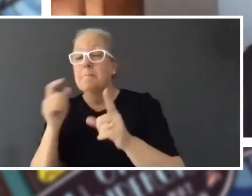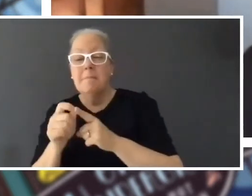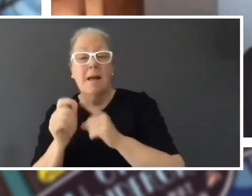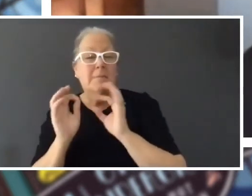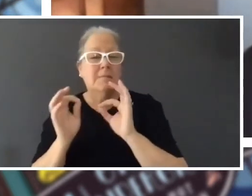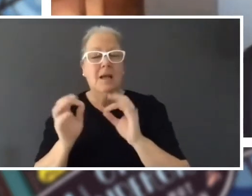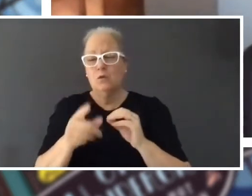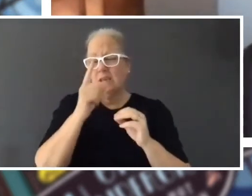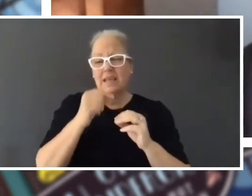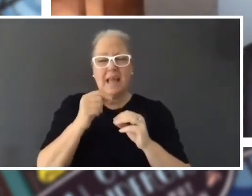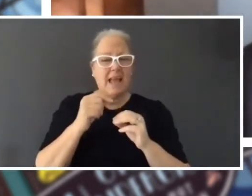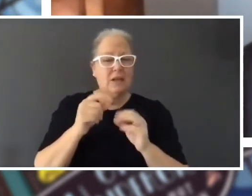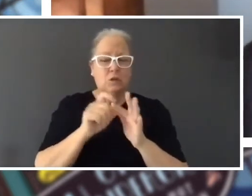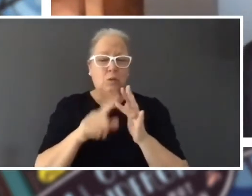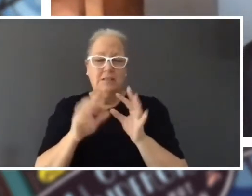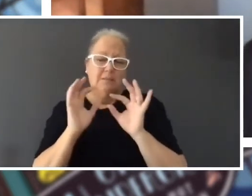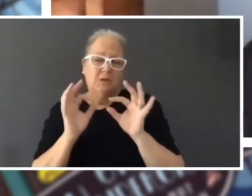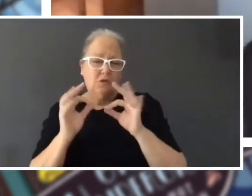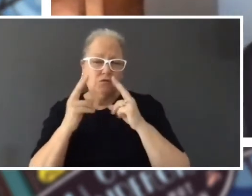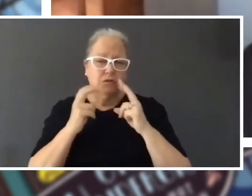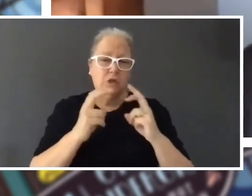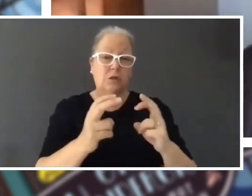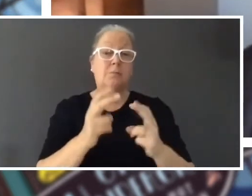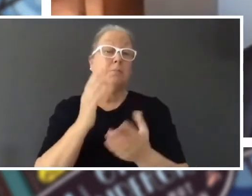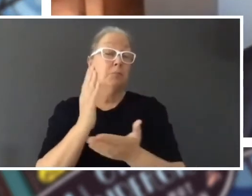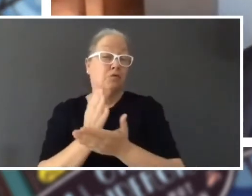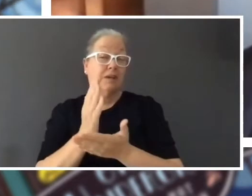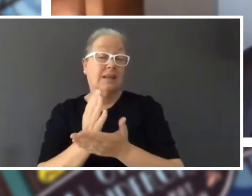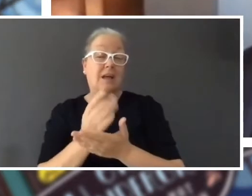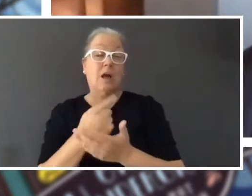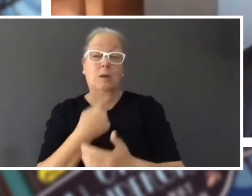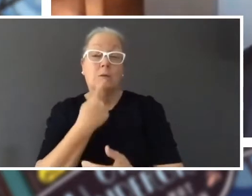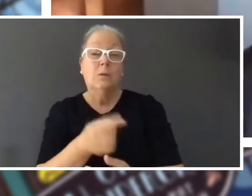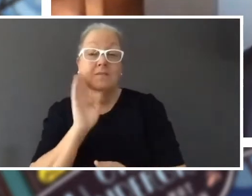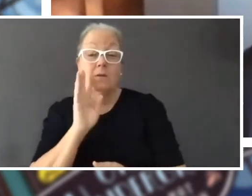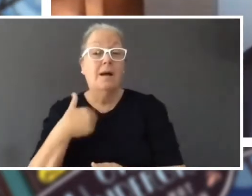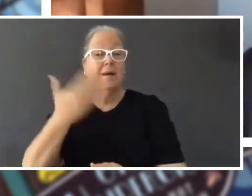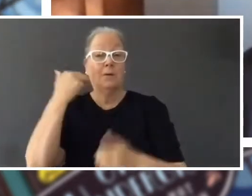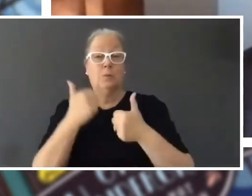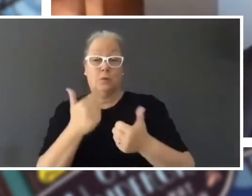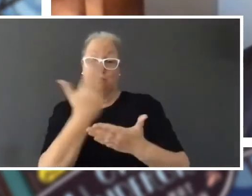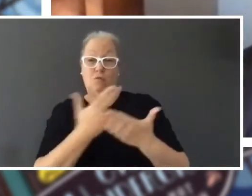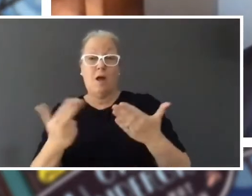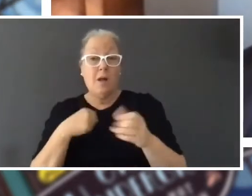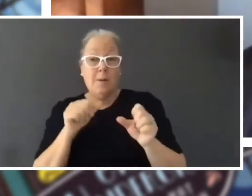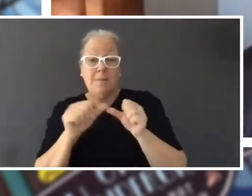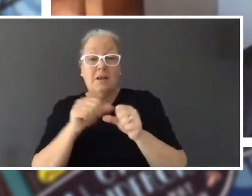and do special research, but I said before I used to be good at drawing maps, I was better at creating worlds when I was a kid